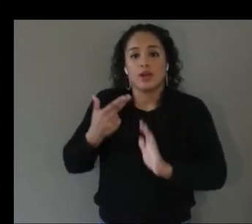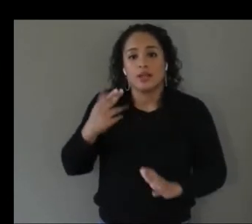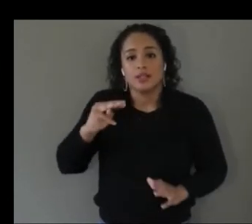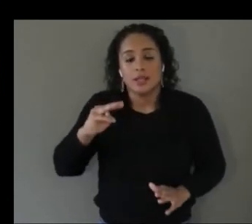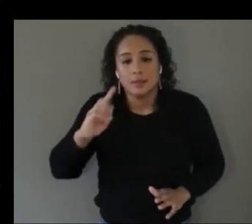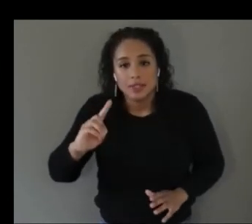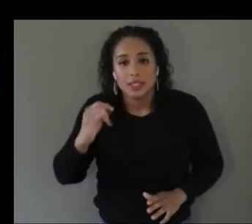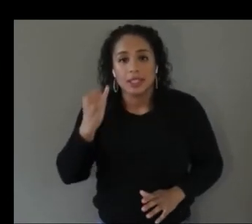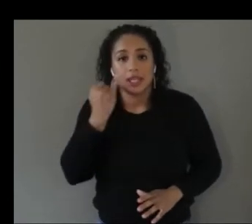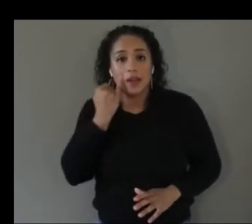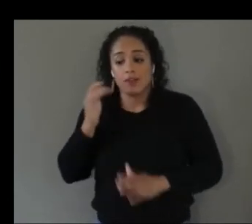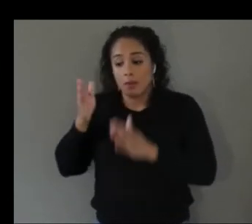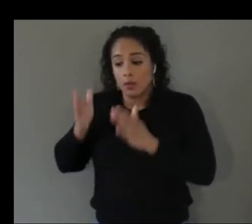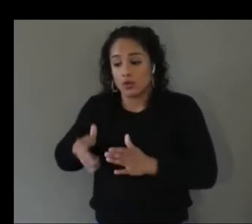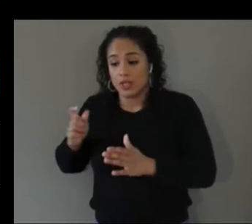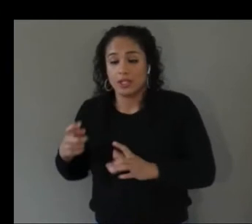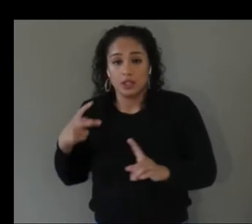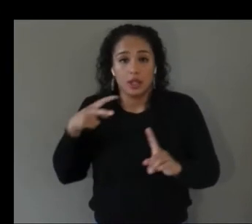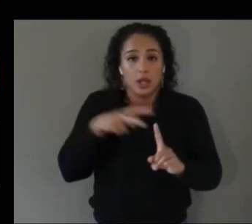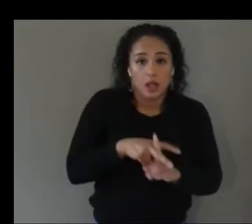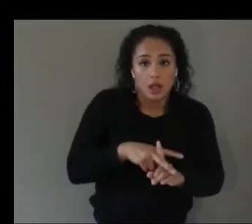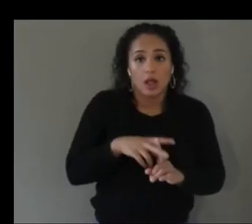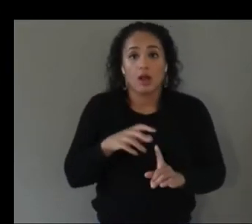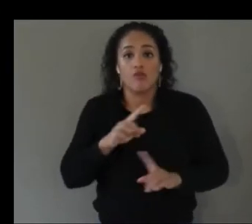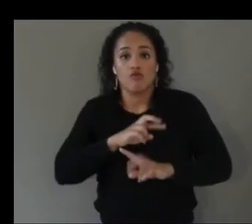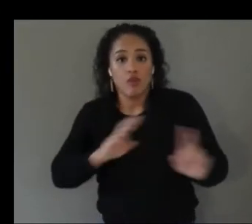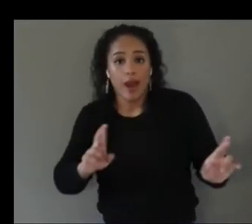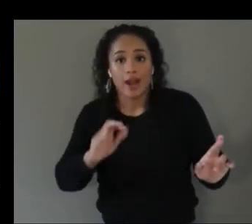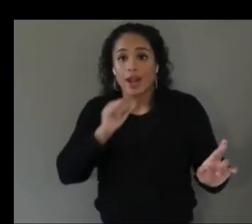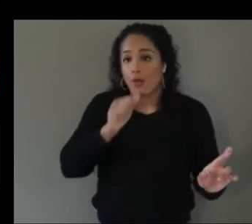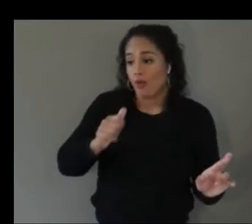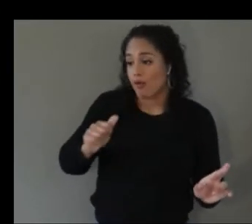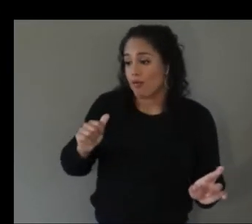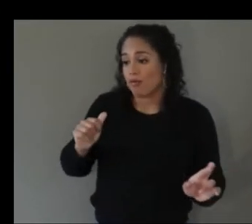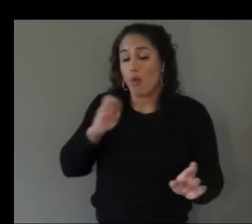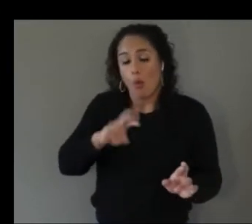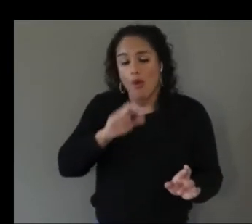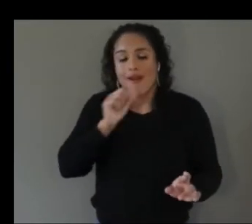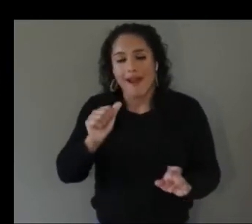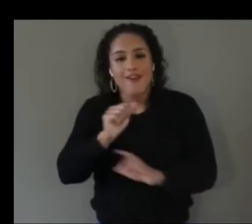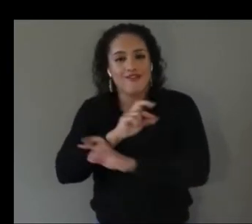the different type of experience so that's been our primary focus so far but we hope in the future